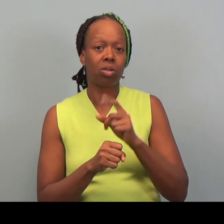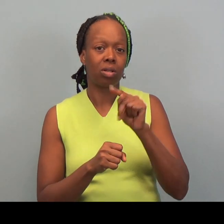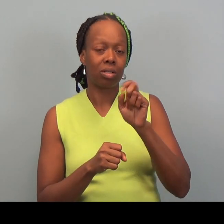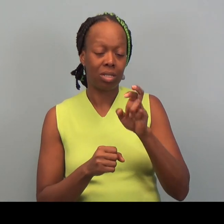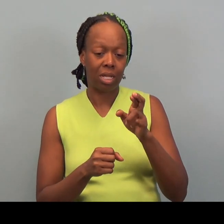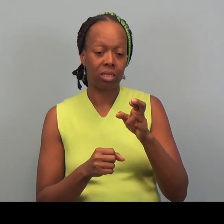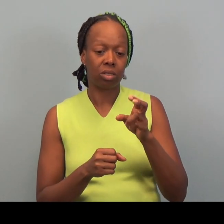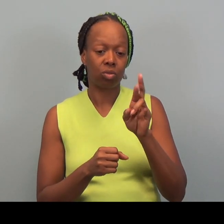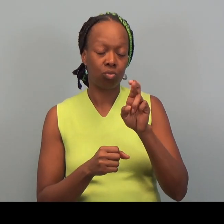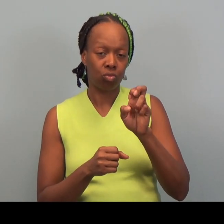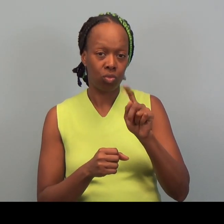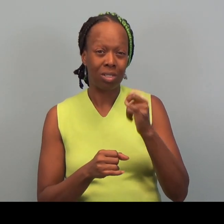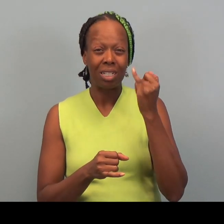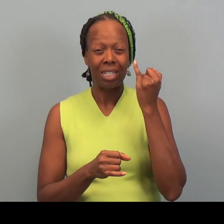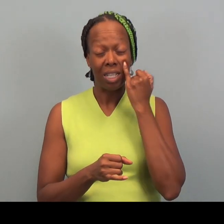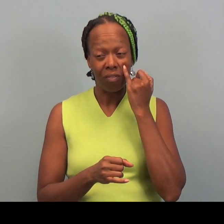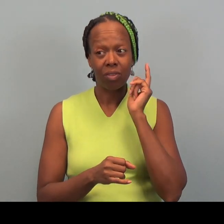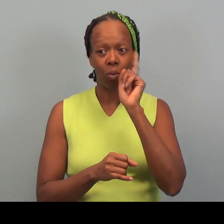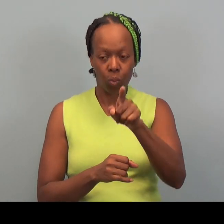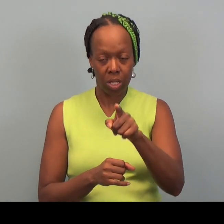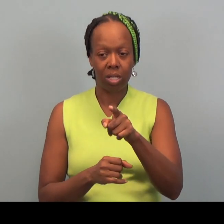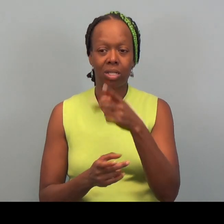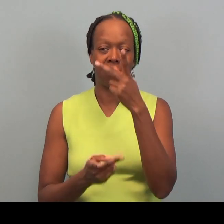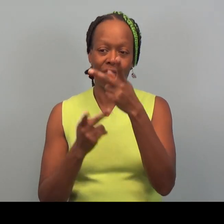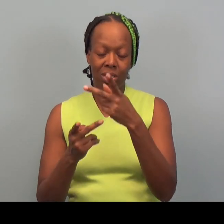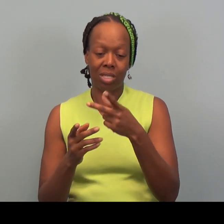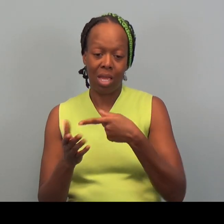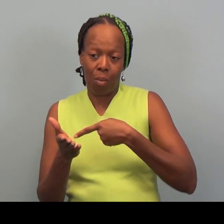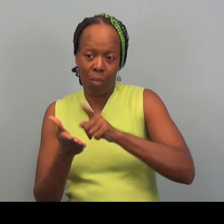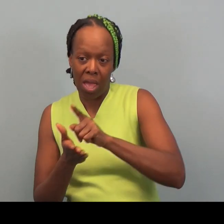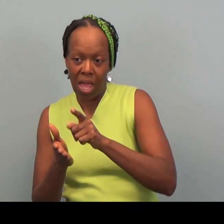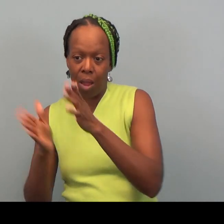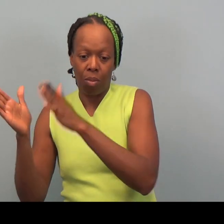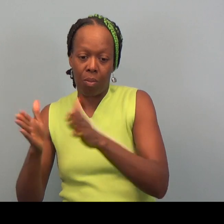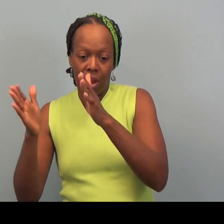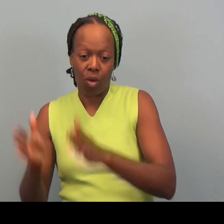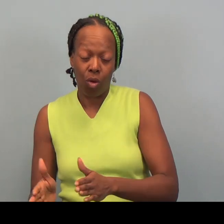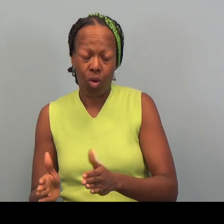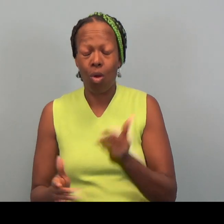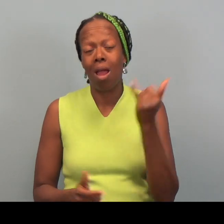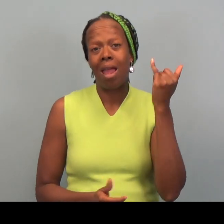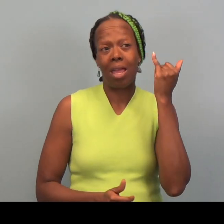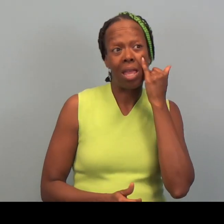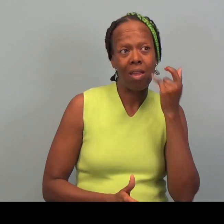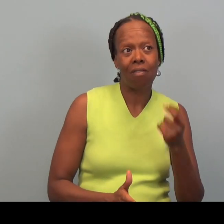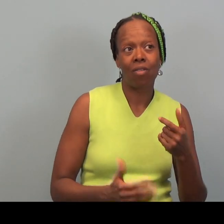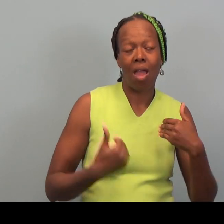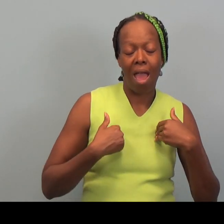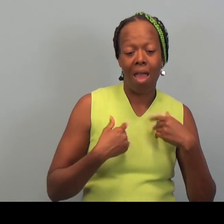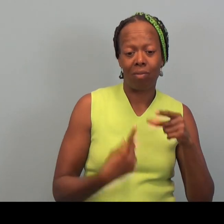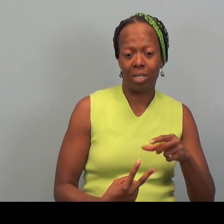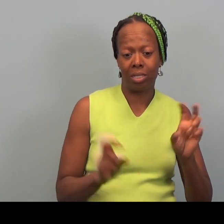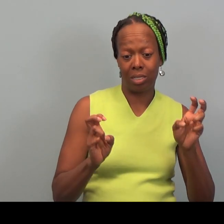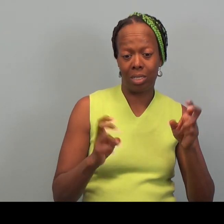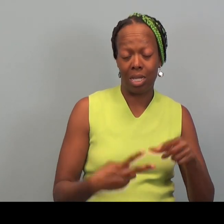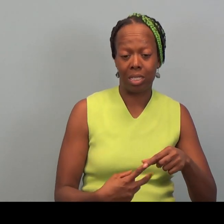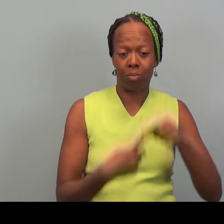over what they might pay if they went to a paid preparer. If they had to do a specialty return, you know, we could be saving you several thousand dollars